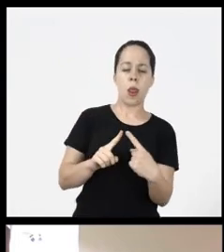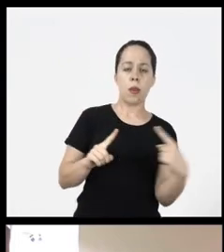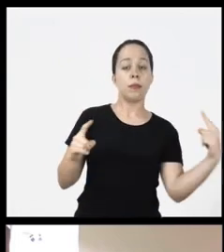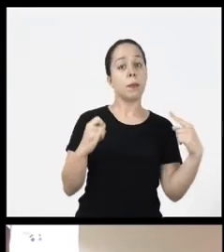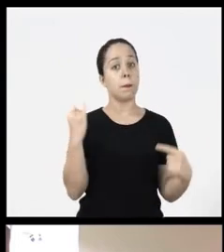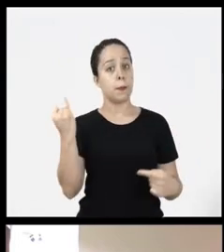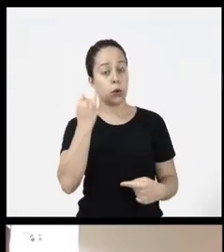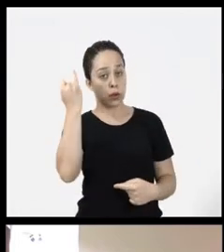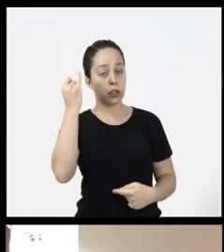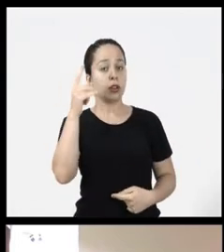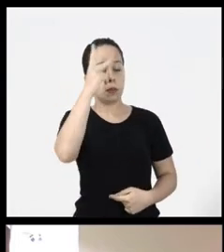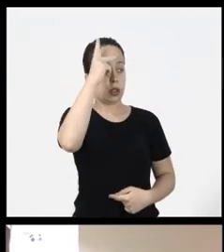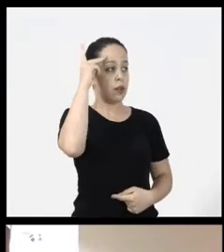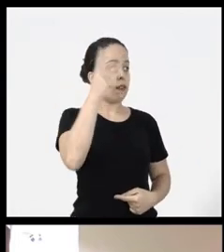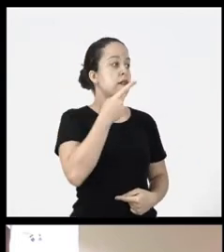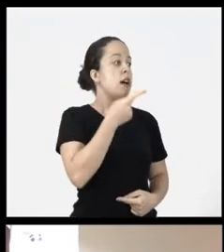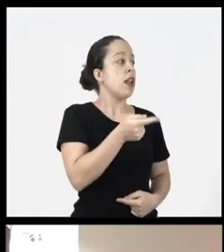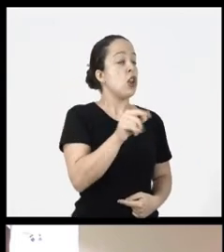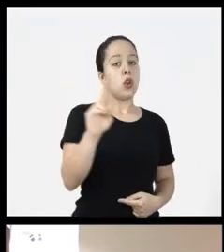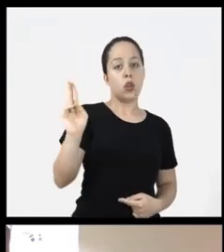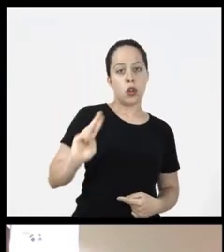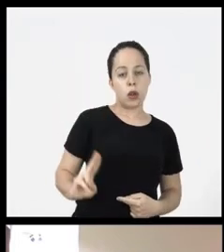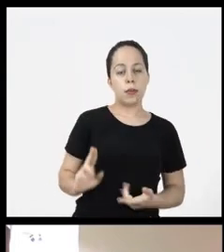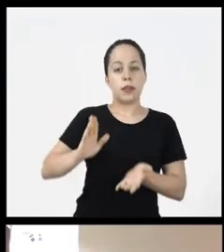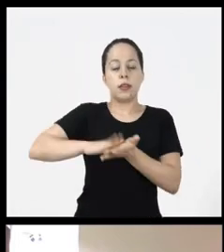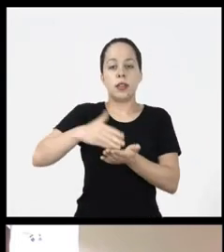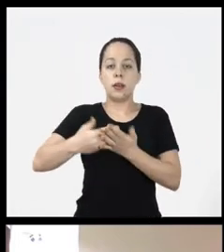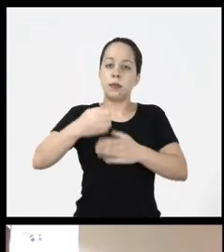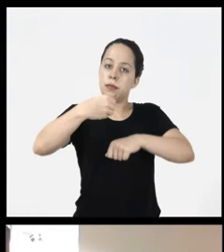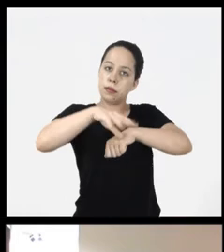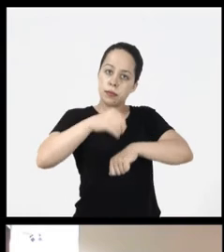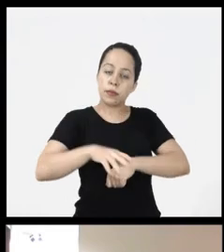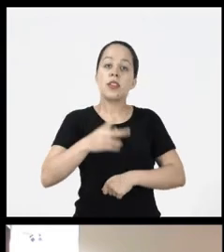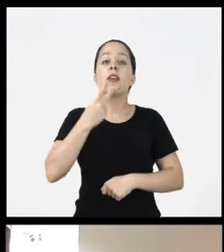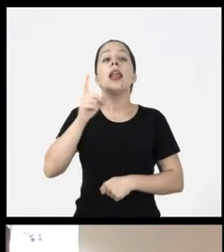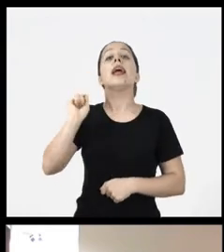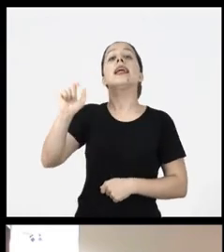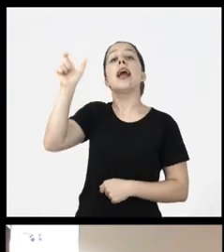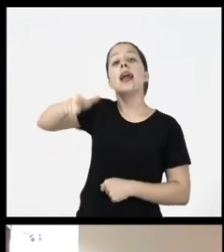that the interlocutor Say your name so that the interpreter finishes correct alternations